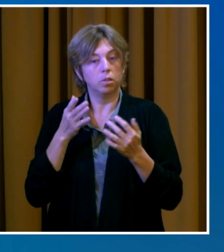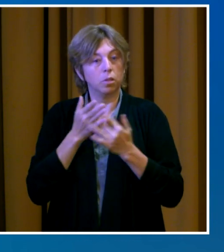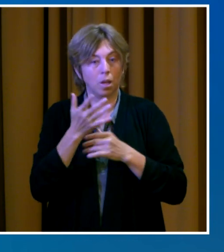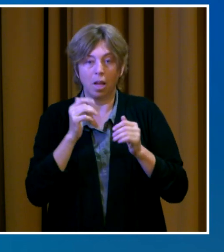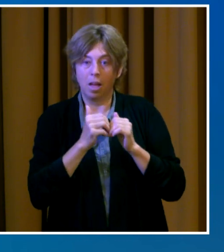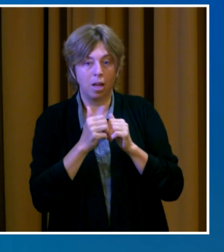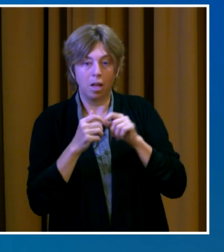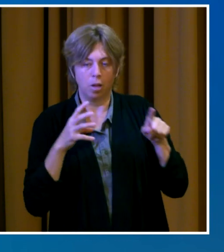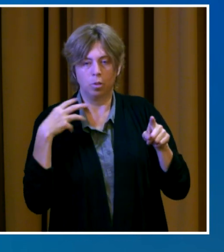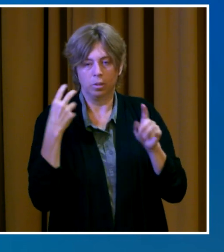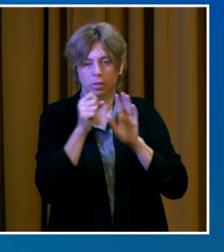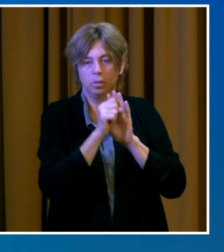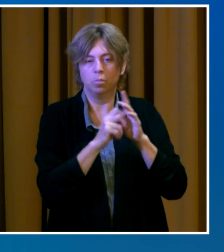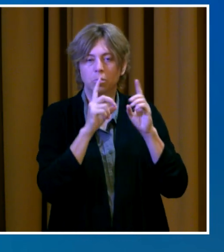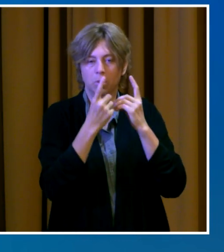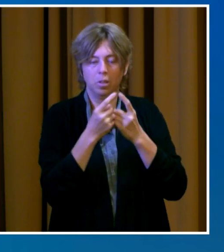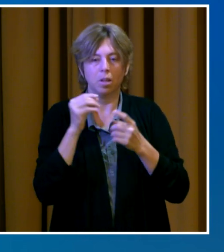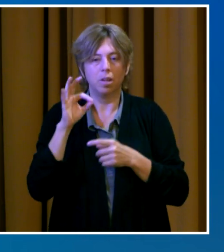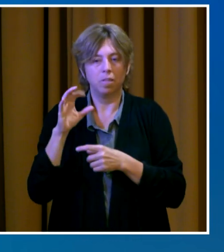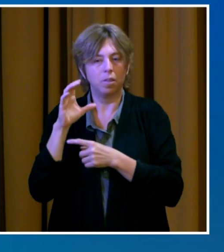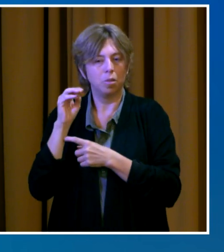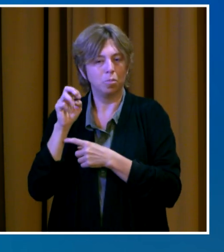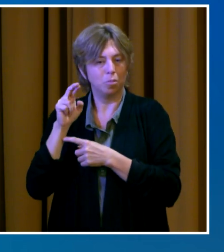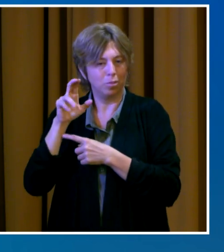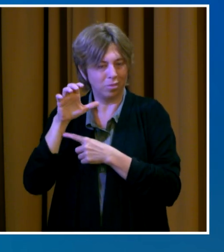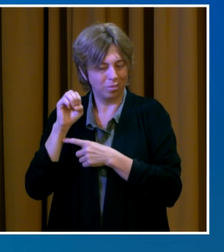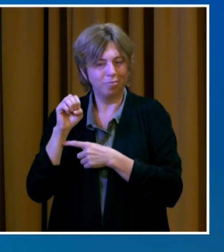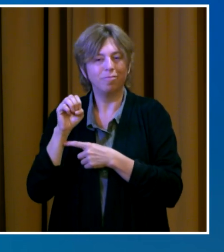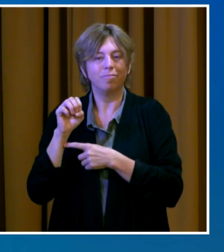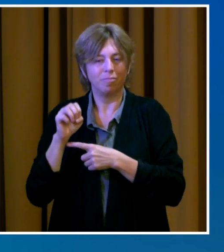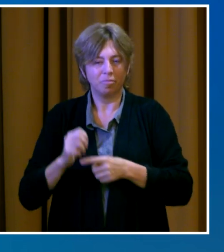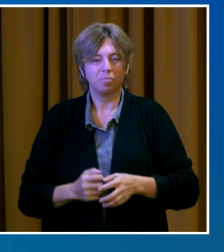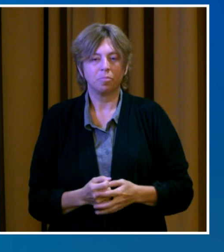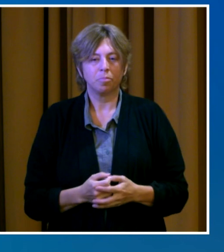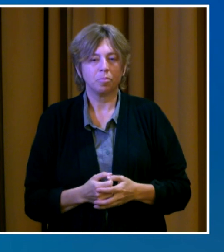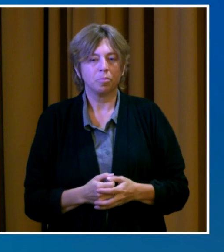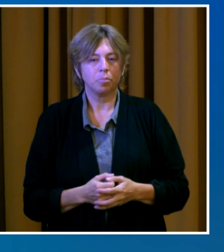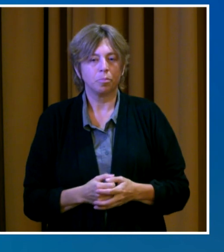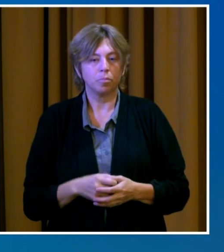If you're a small business or nonprofit with 50 or fewer